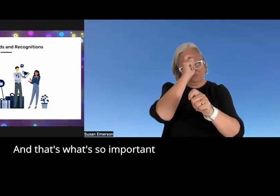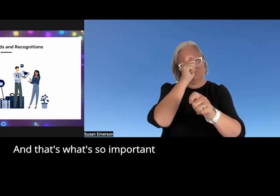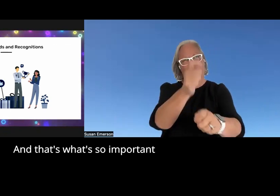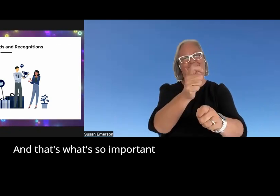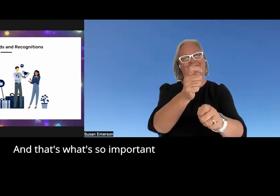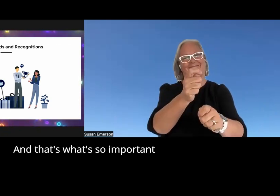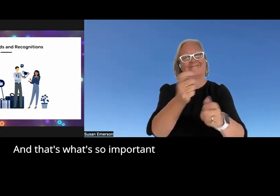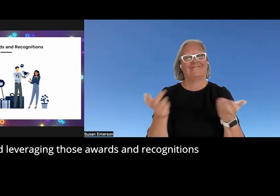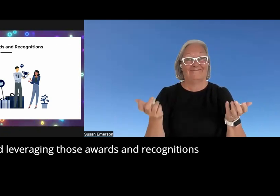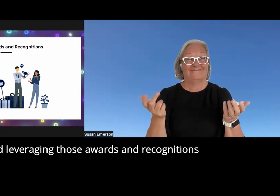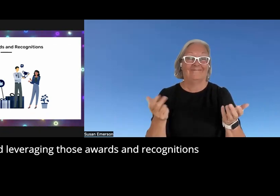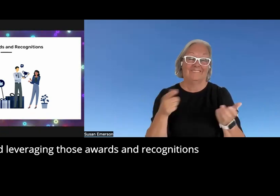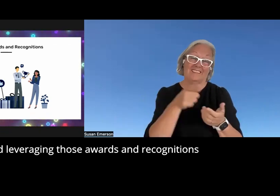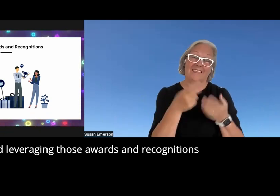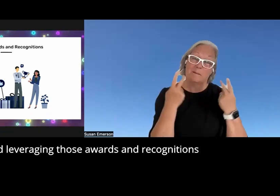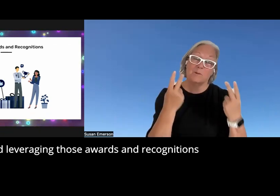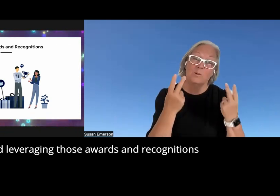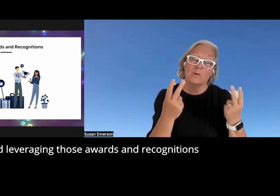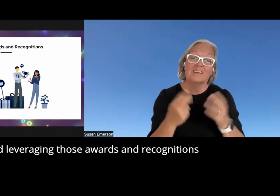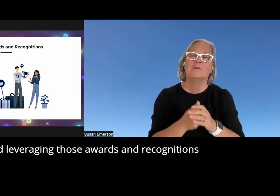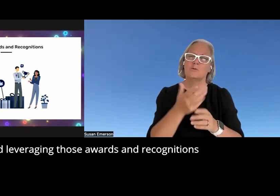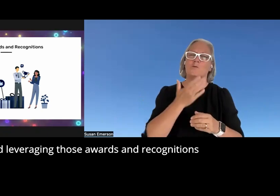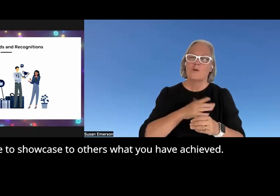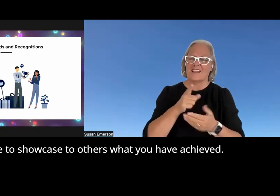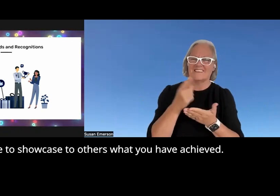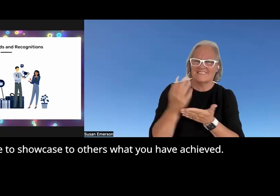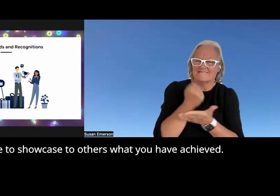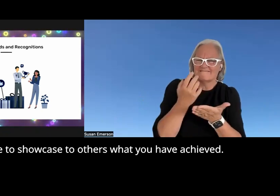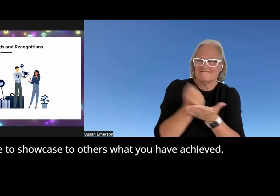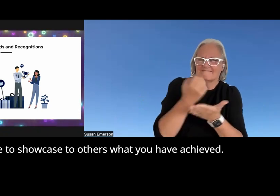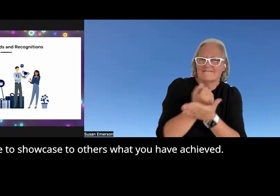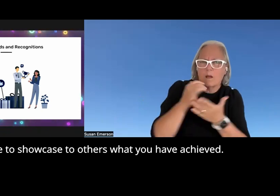so important around leveraging those Awards and recognitions is being able to Showcase to